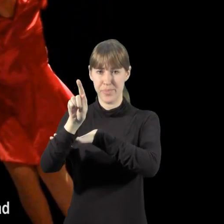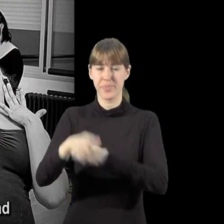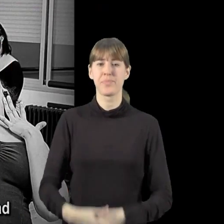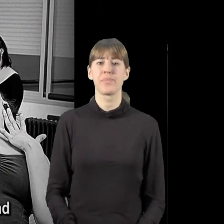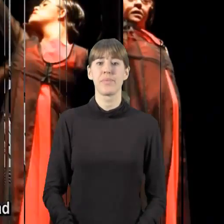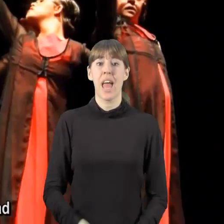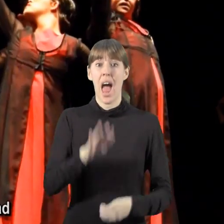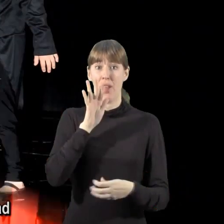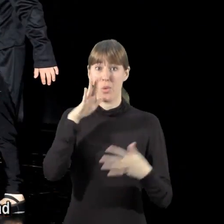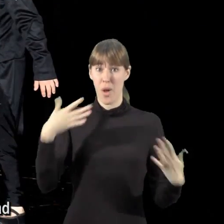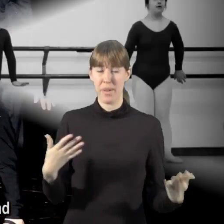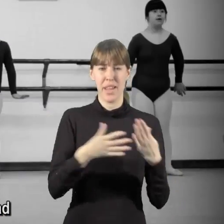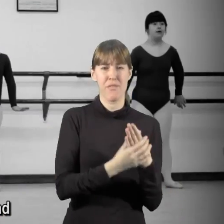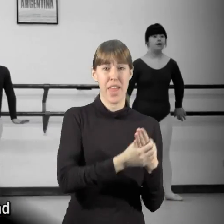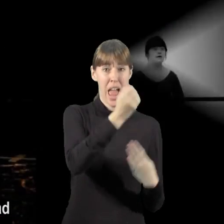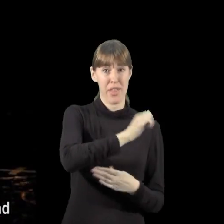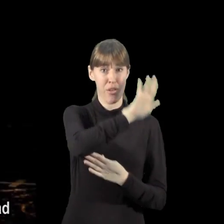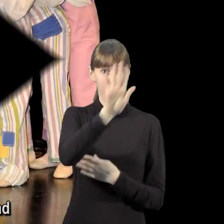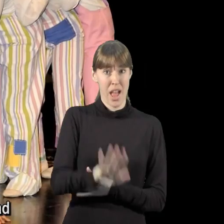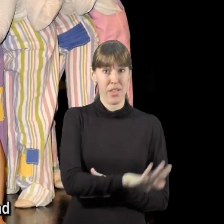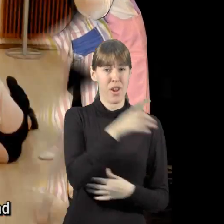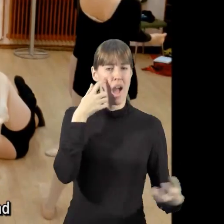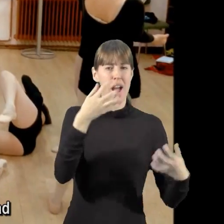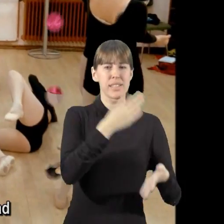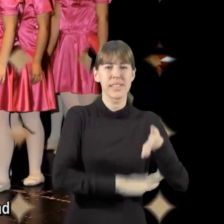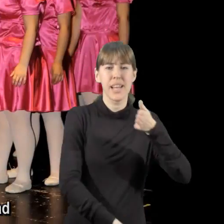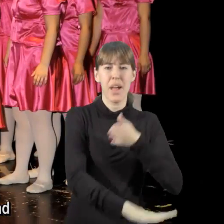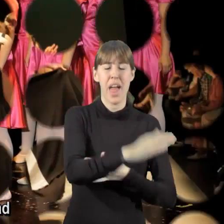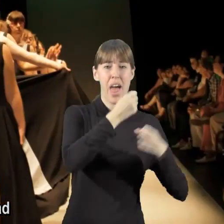Currently, the entities that are part of the National Federation of Art and Disability